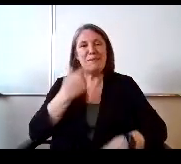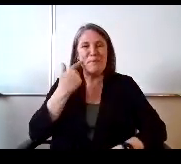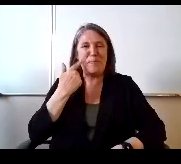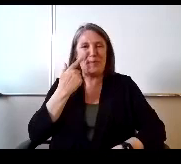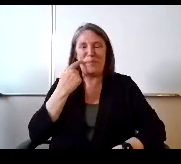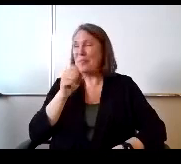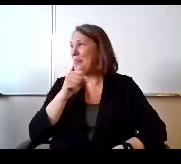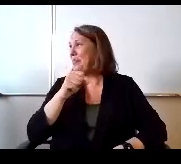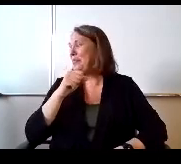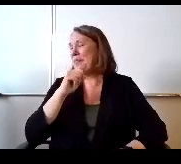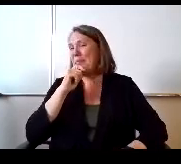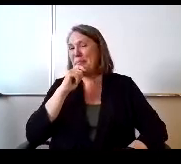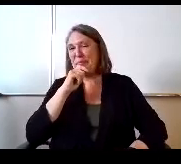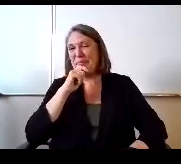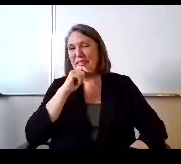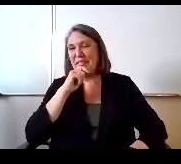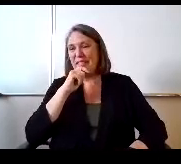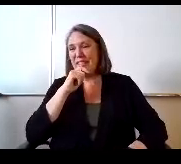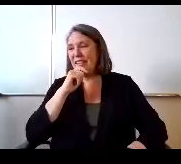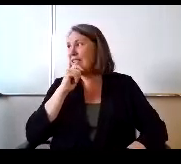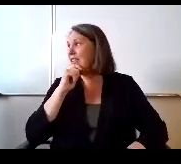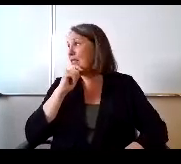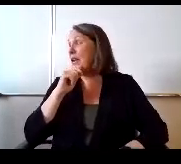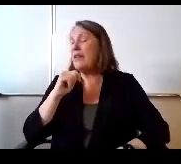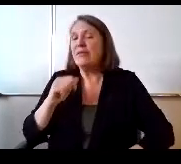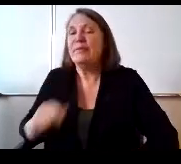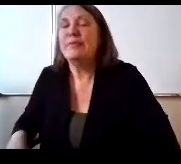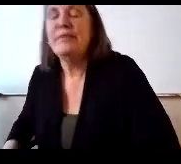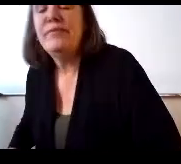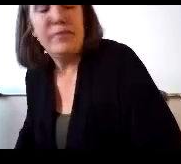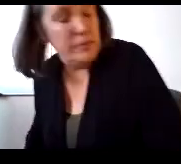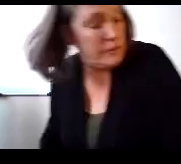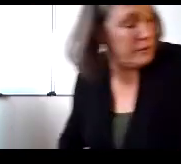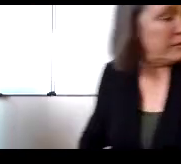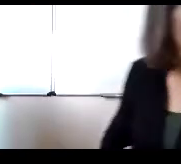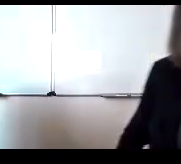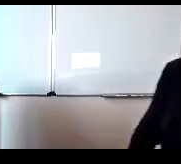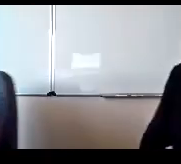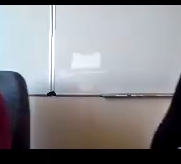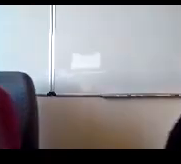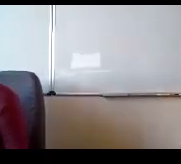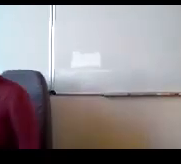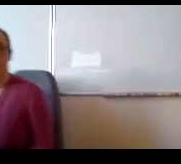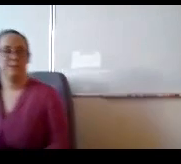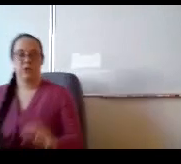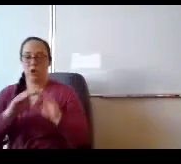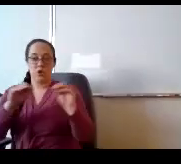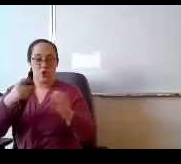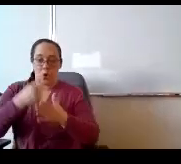R. Yes, all funded with us or funds so no cost to students again right?